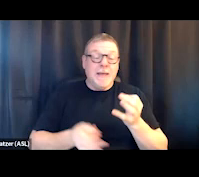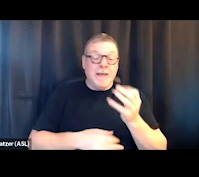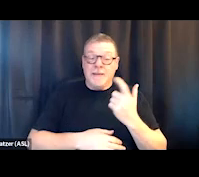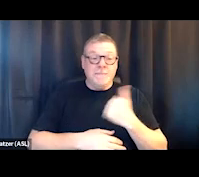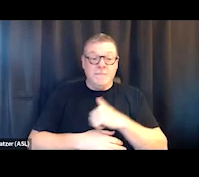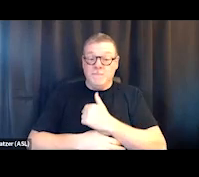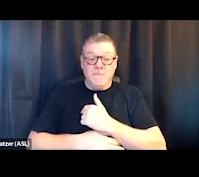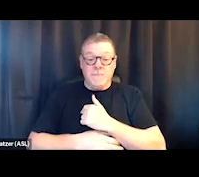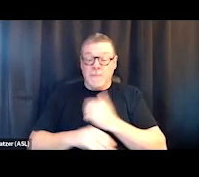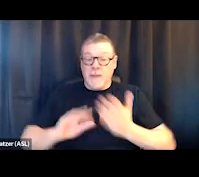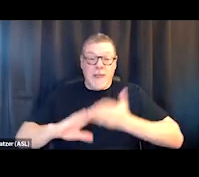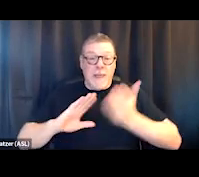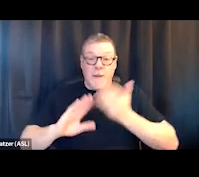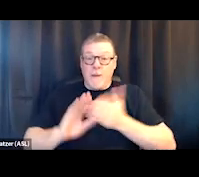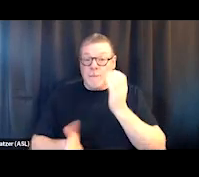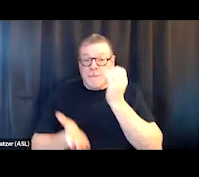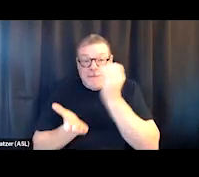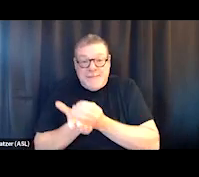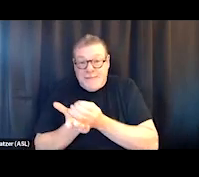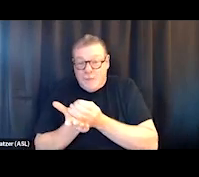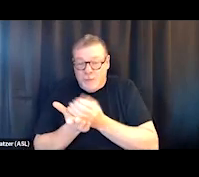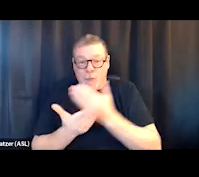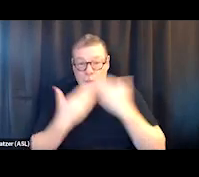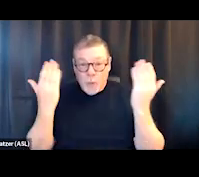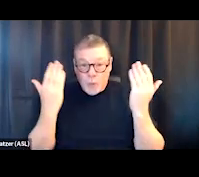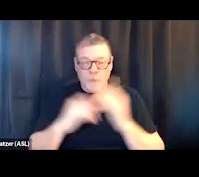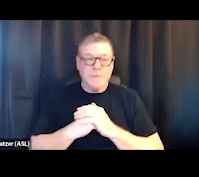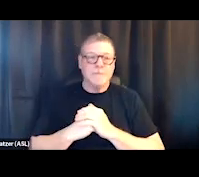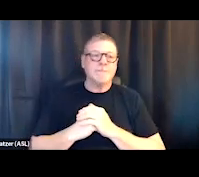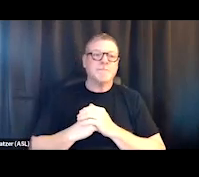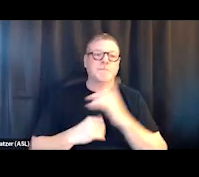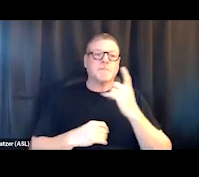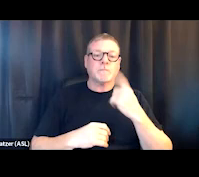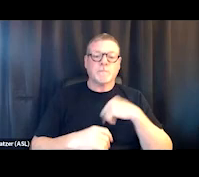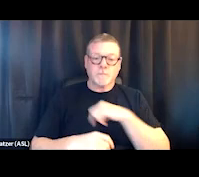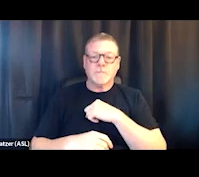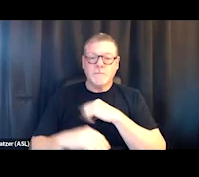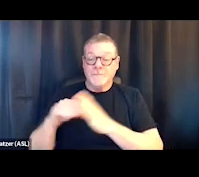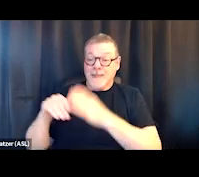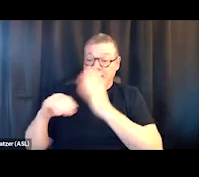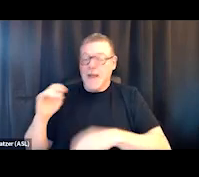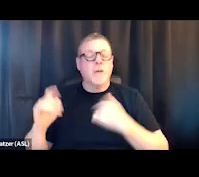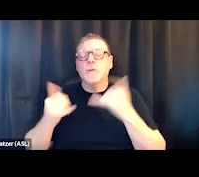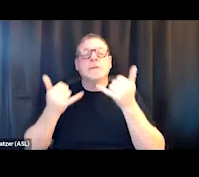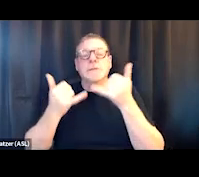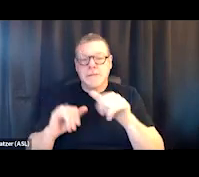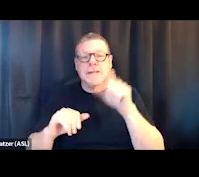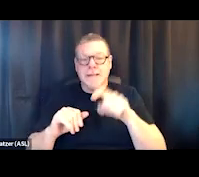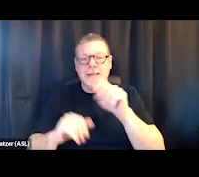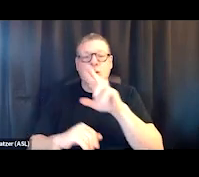you know, operational zero or we ended homelessness, we would still need a rehousing infrastructure.